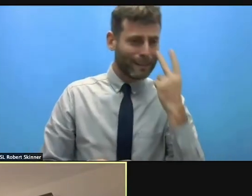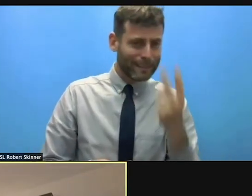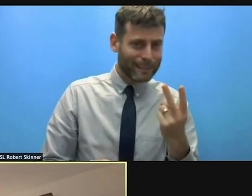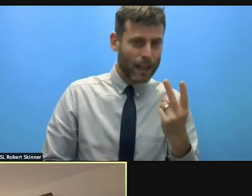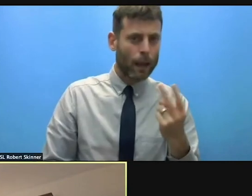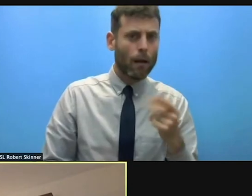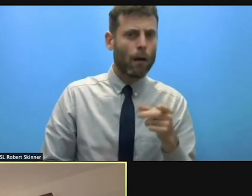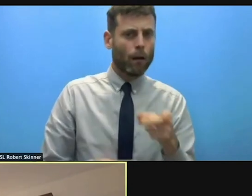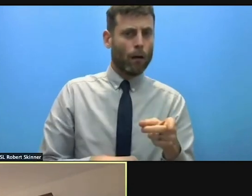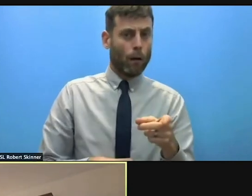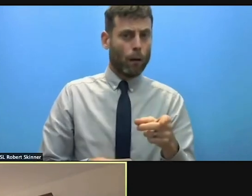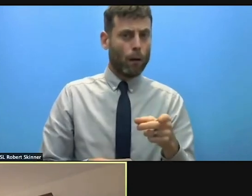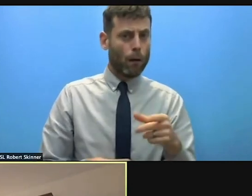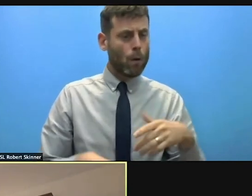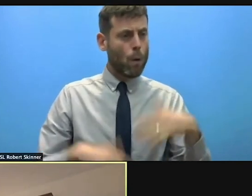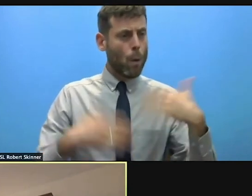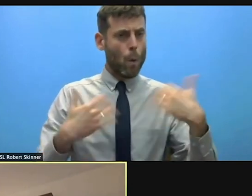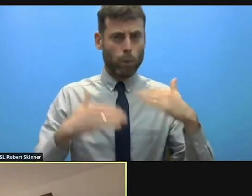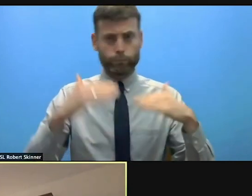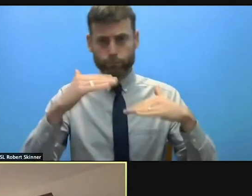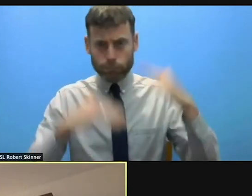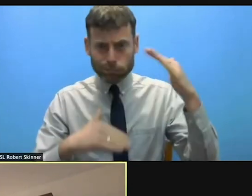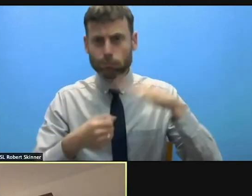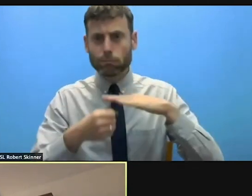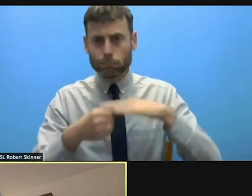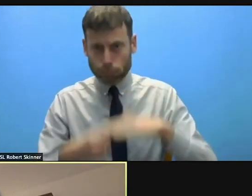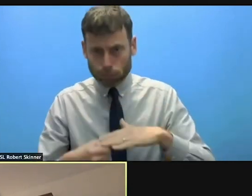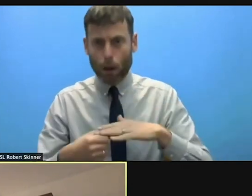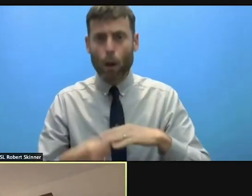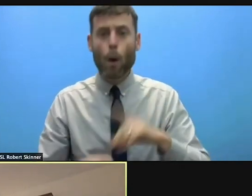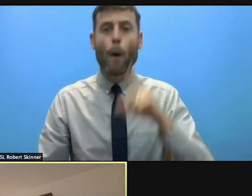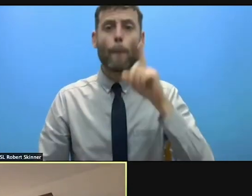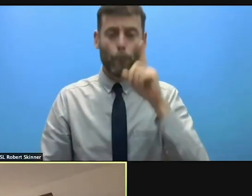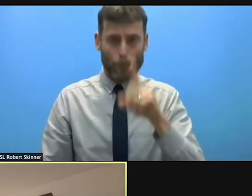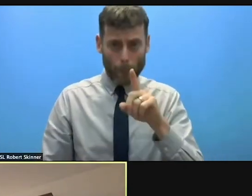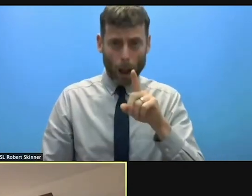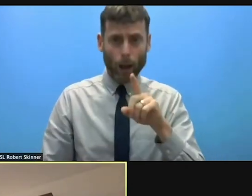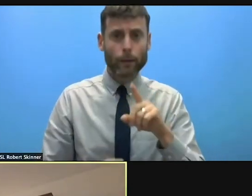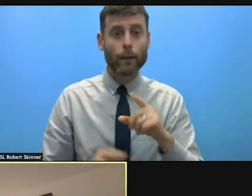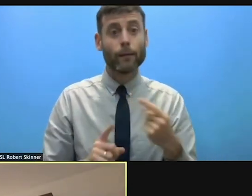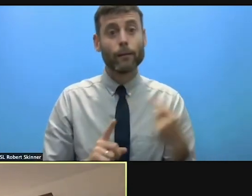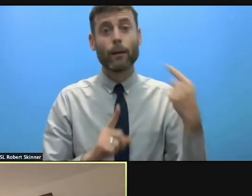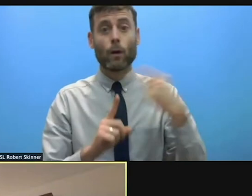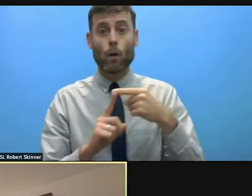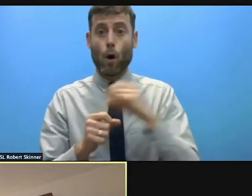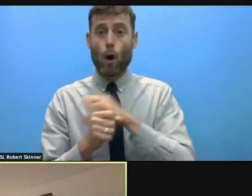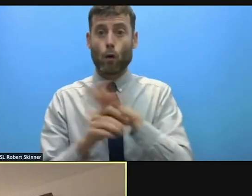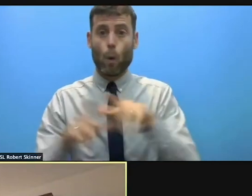support with knowledge from a little bit further away. And specific example that I wanted to give,